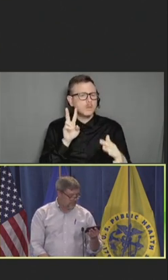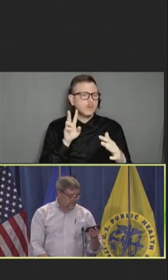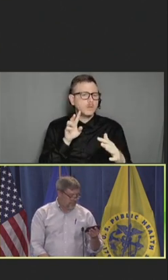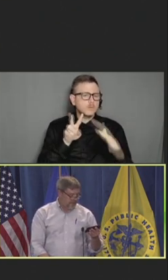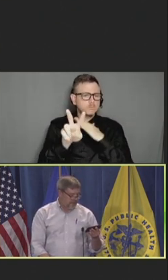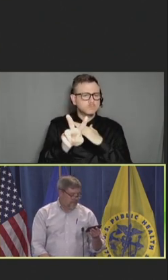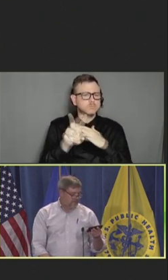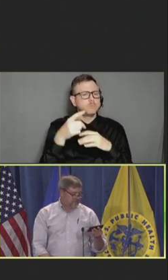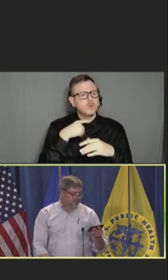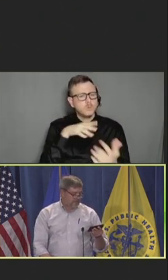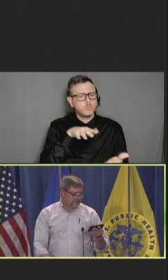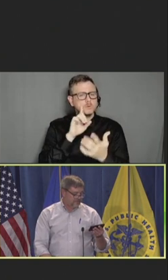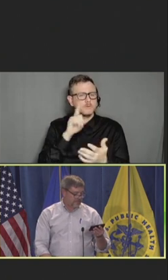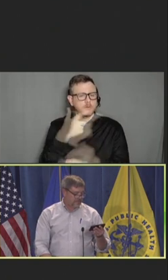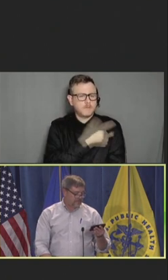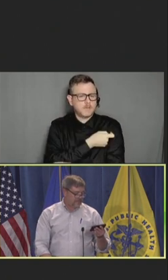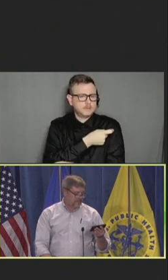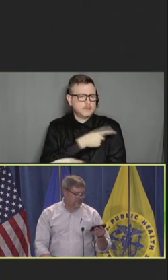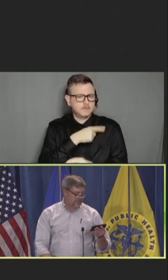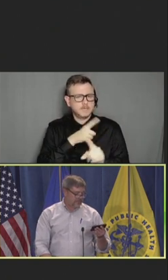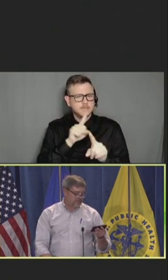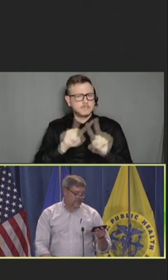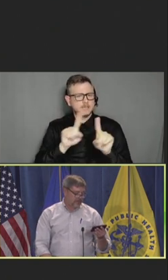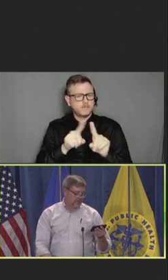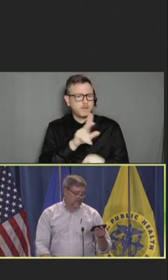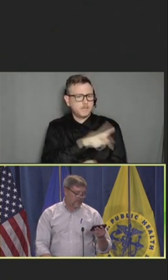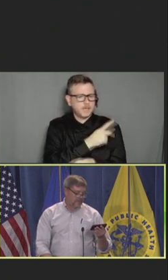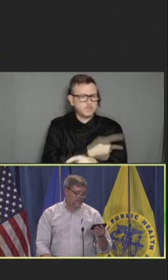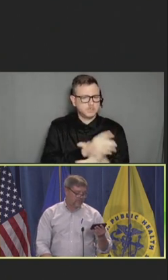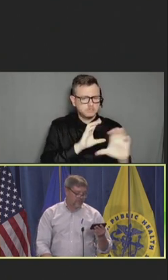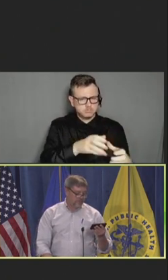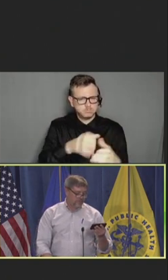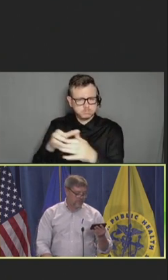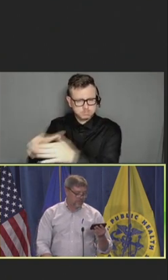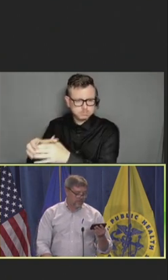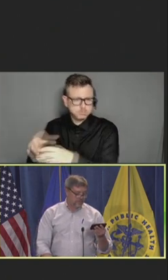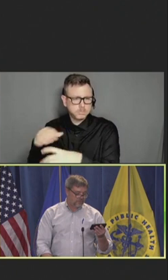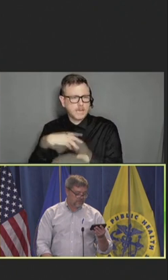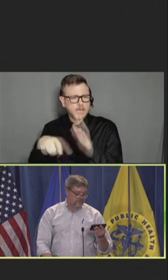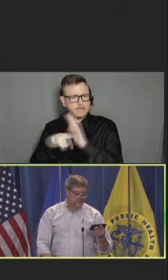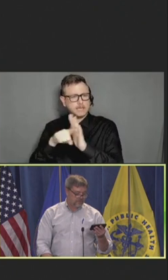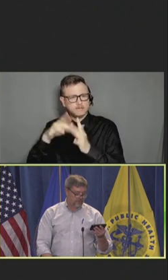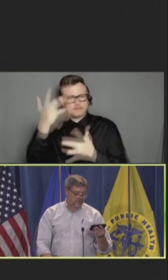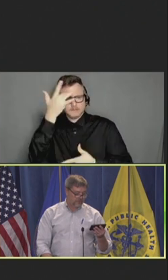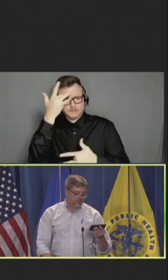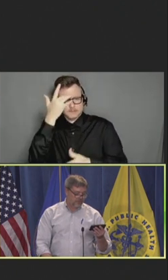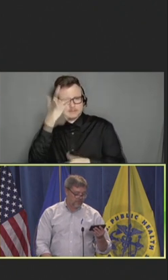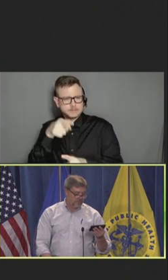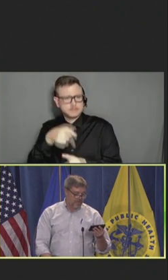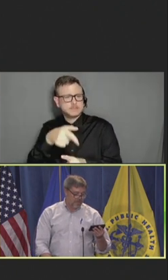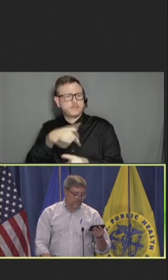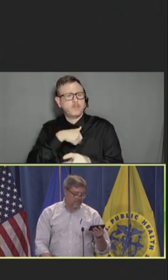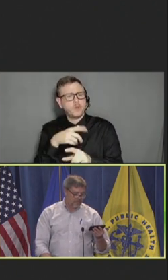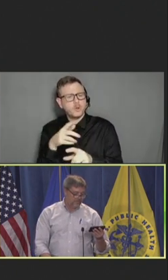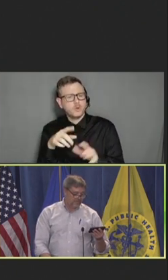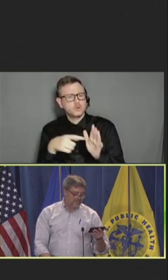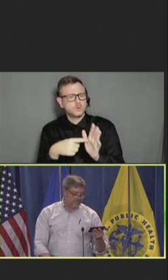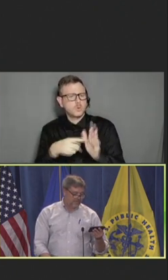And a scientific agenda outlining a framework of research, direction, and identify scientific